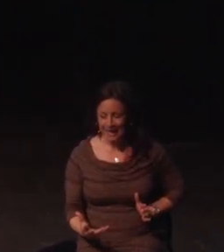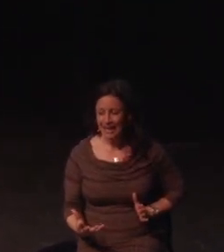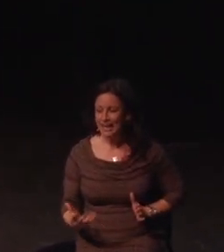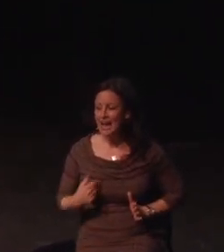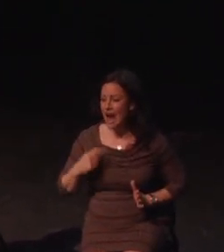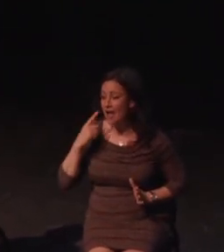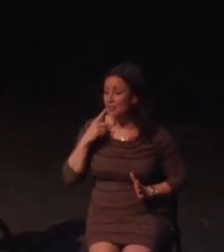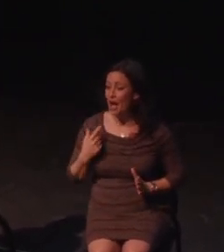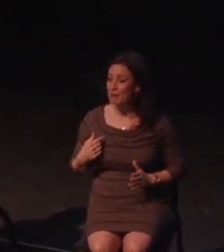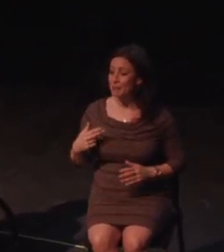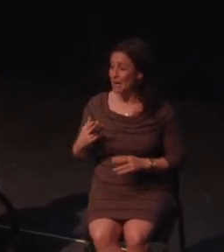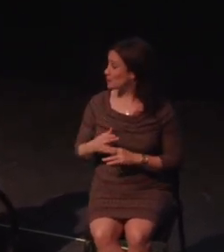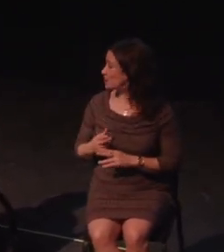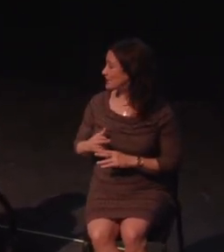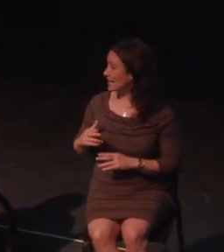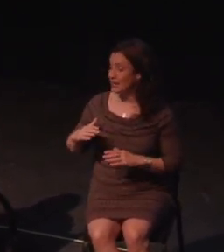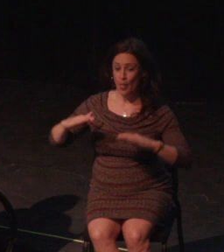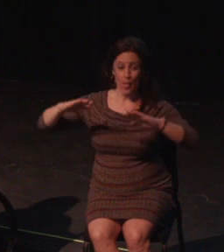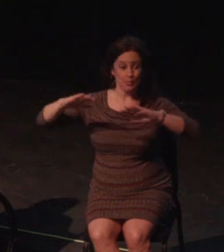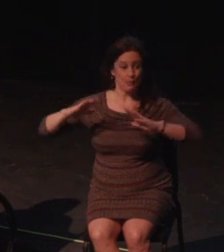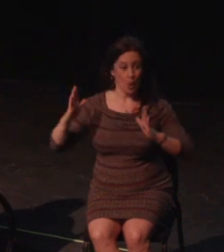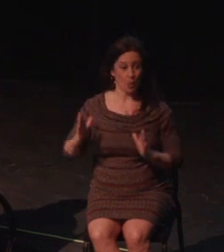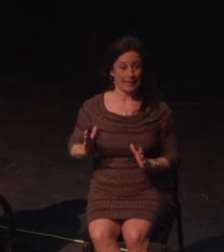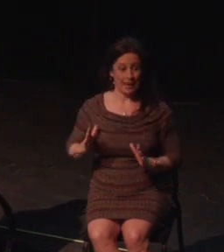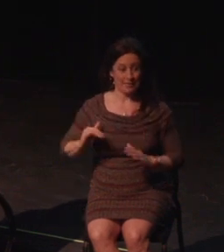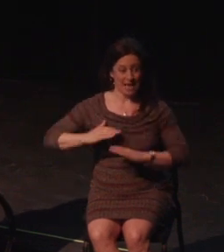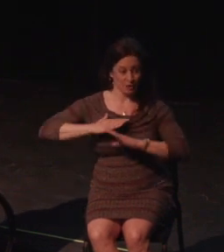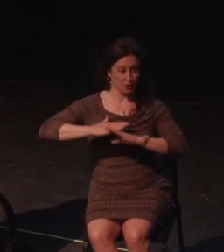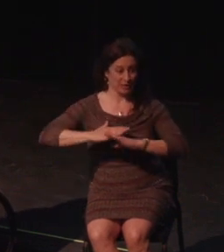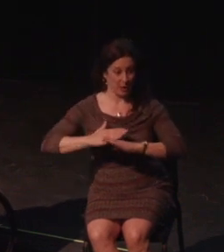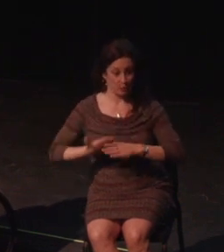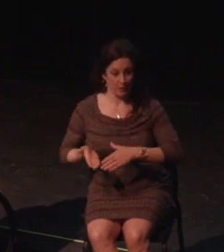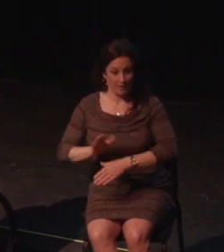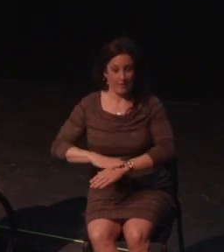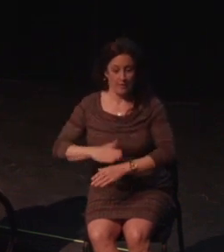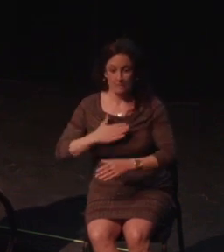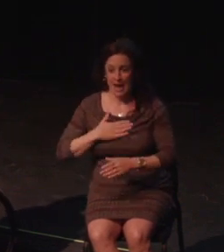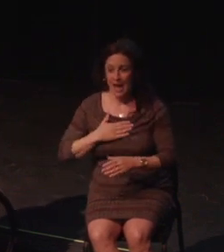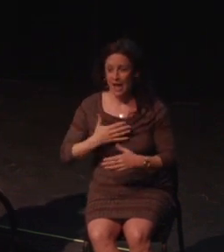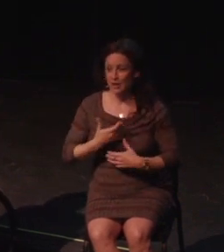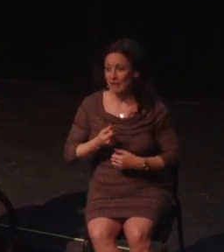In my experience, the best results of implementing accessibility are when disabled people